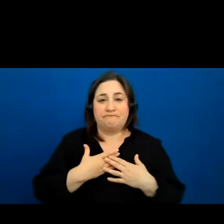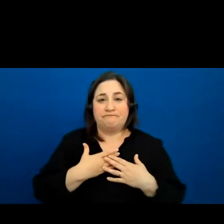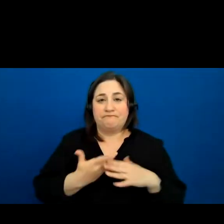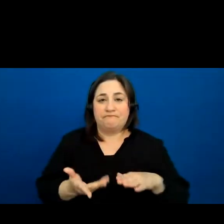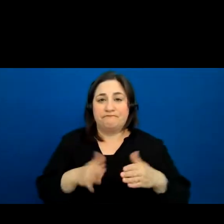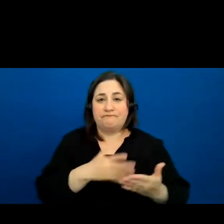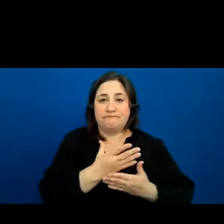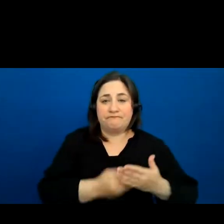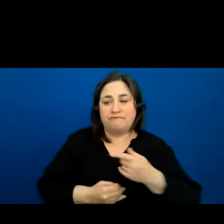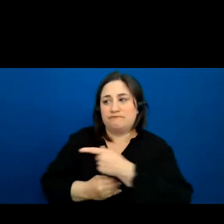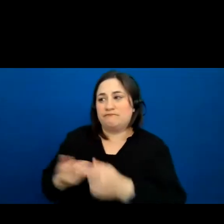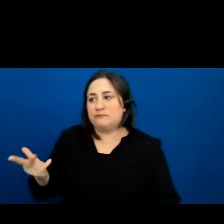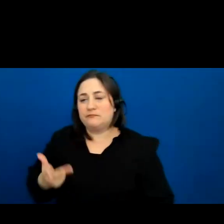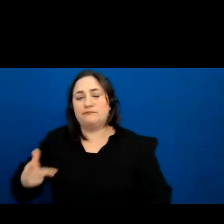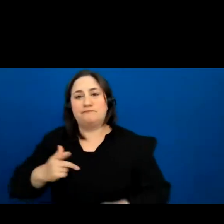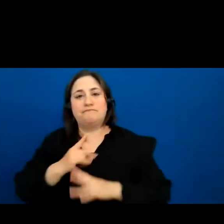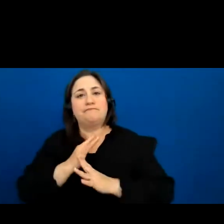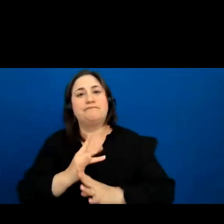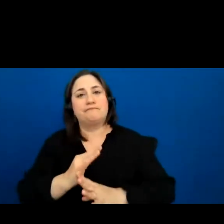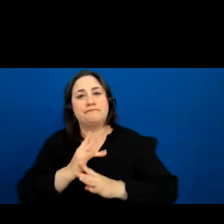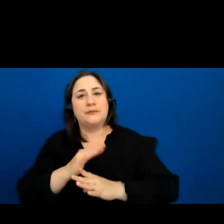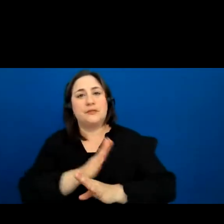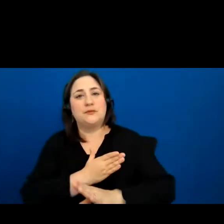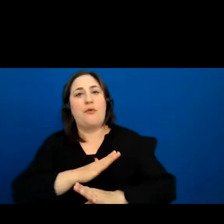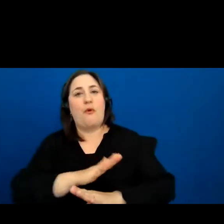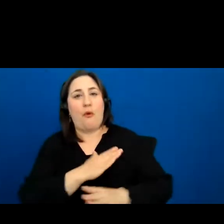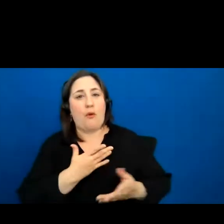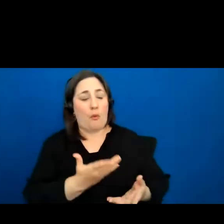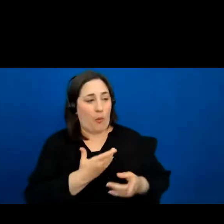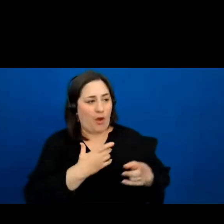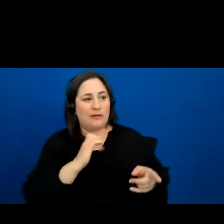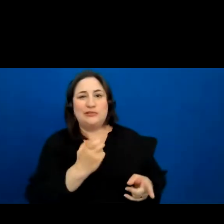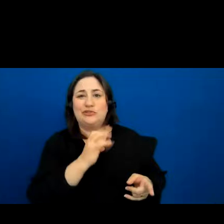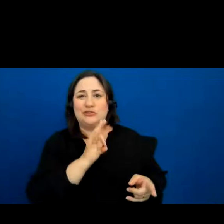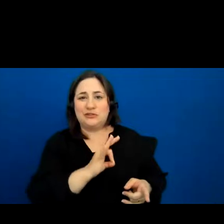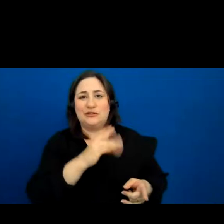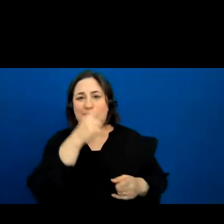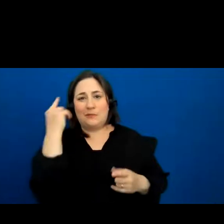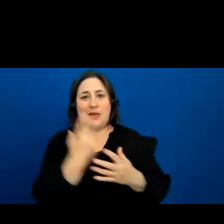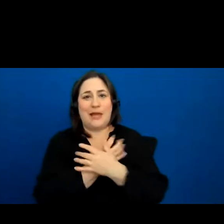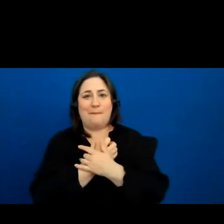began to sing their songs to bring Chief Black Bear to life, but he didn't come back to life.